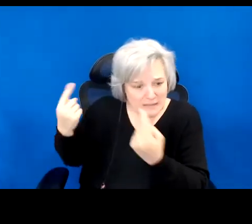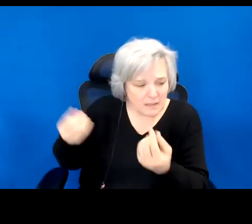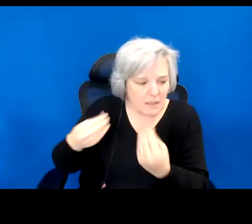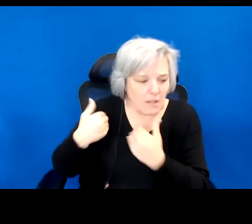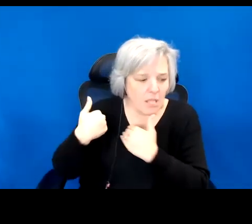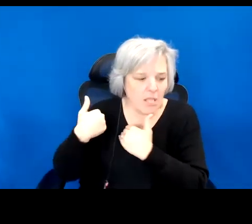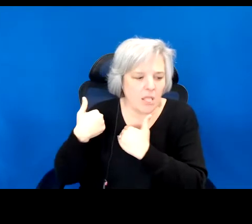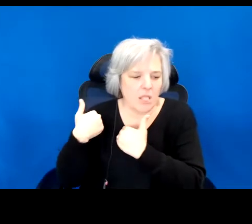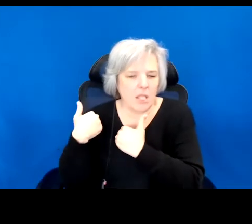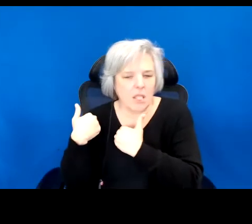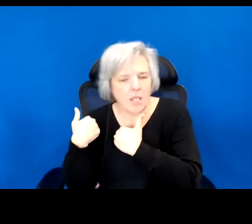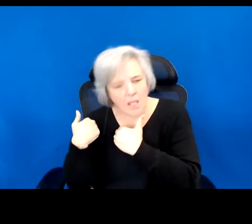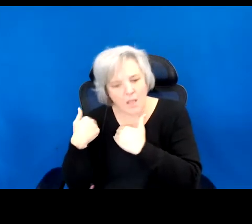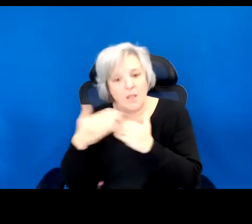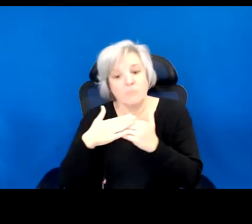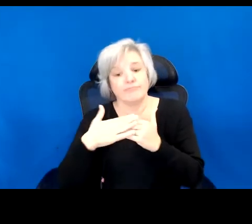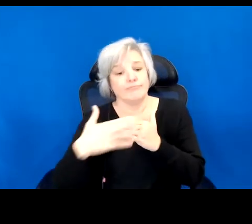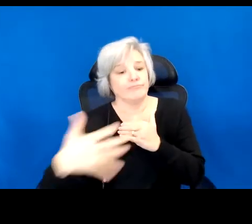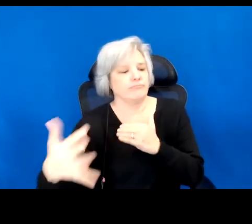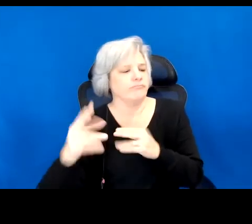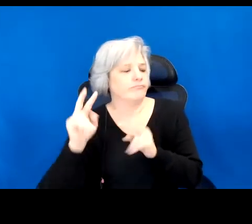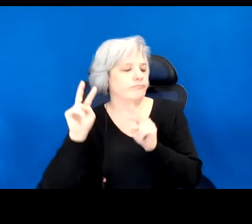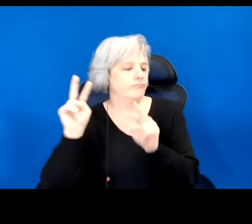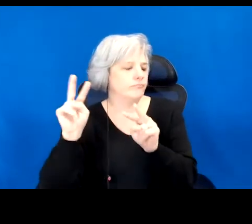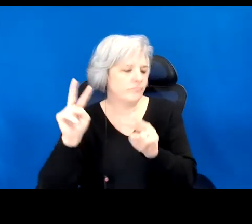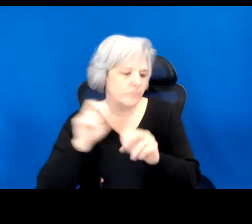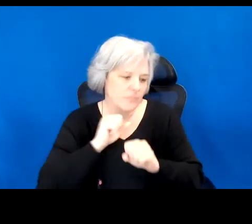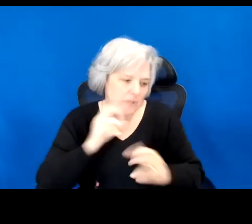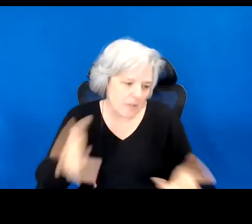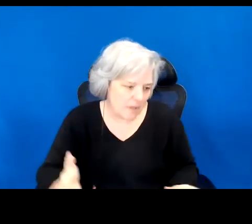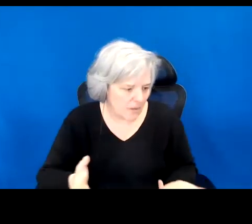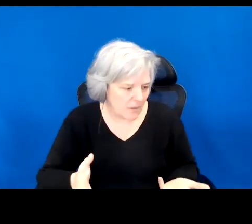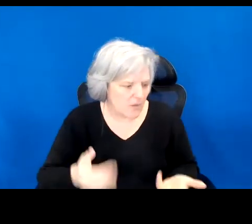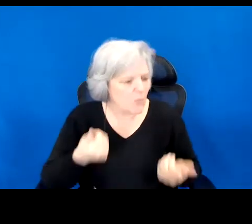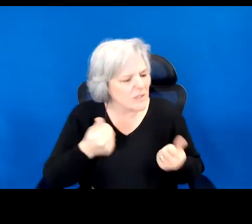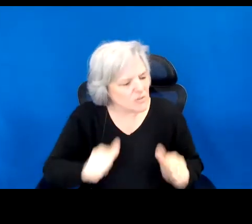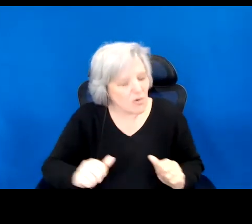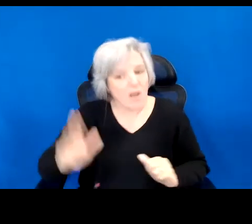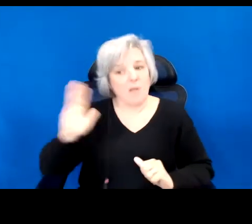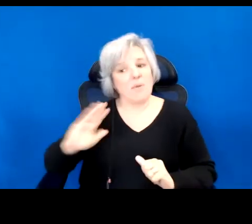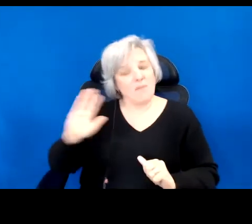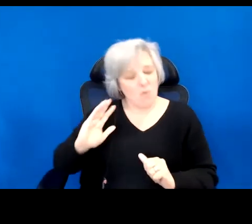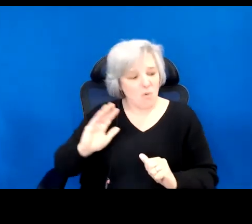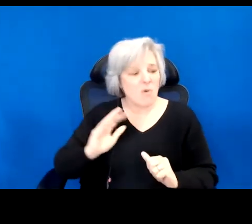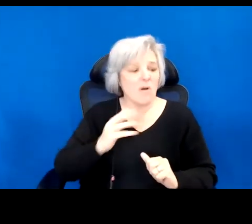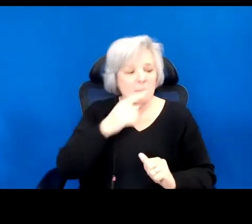apart, keeps falling on the shoulders of girls and women of color.